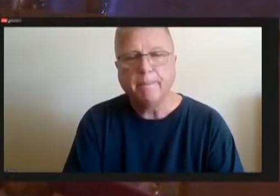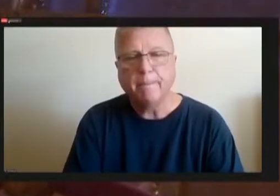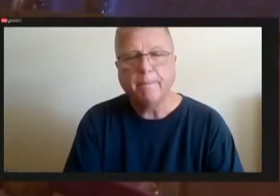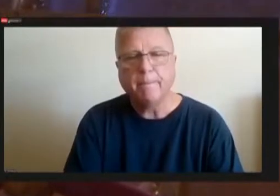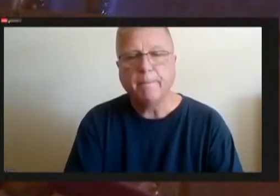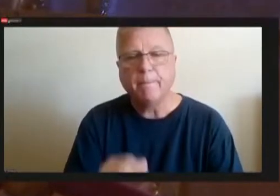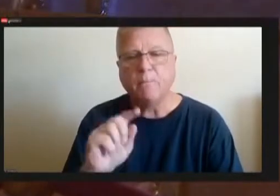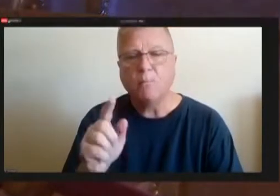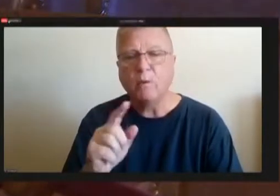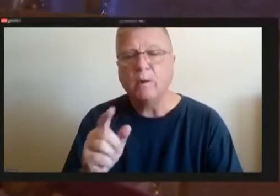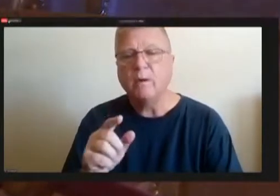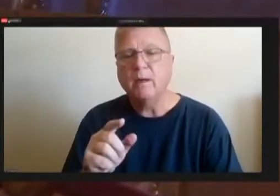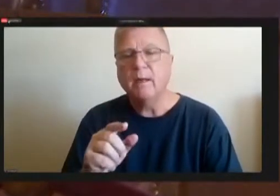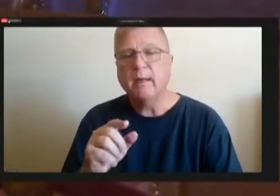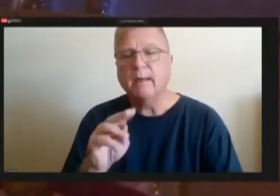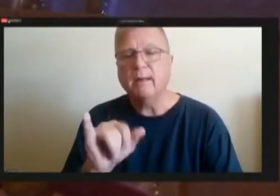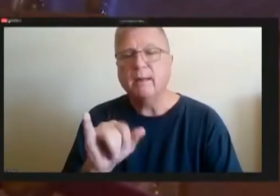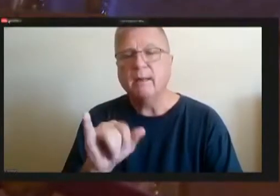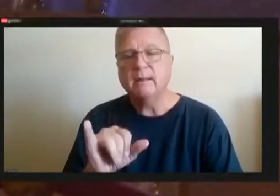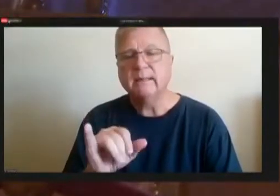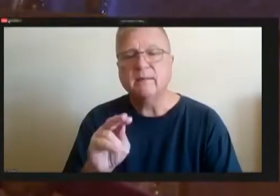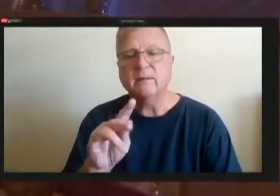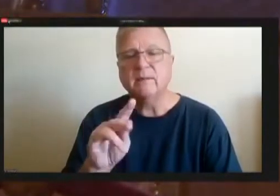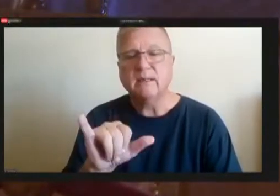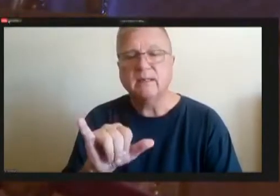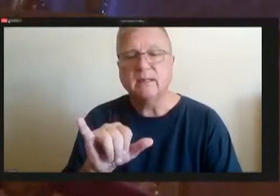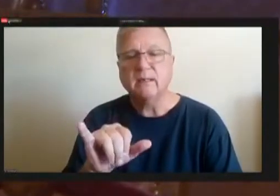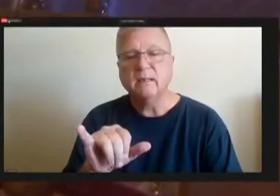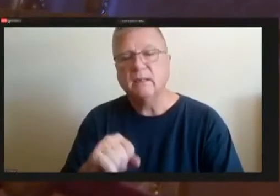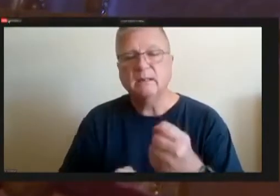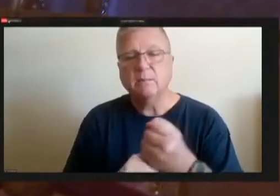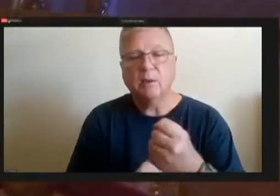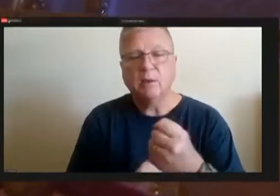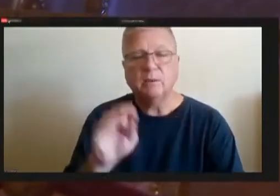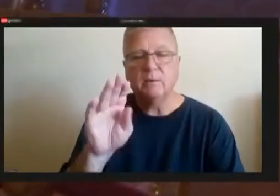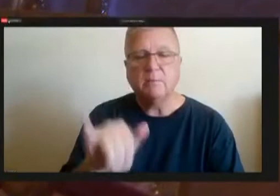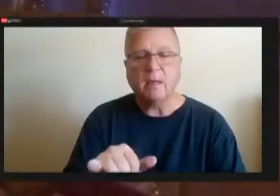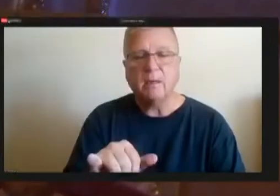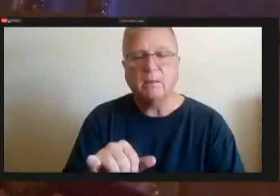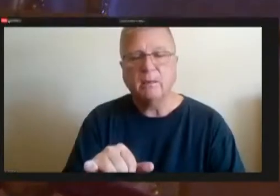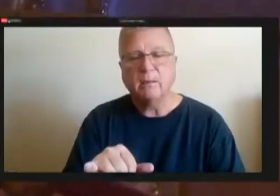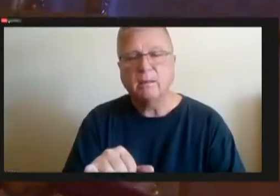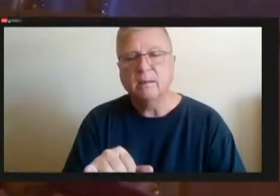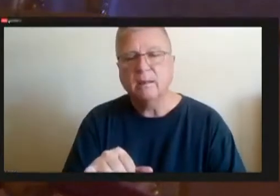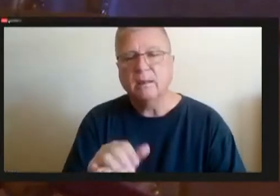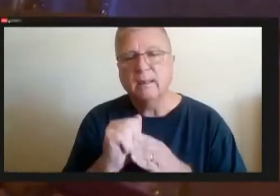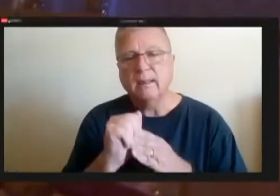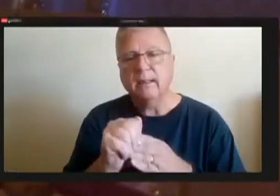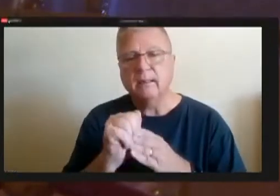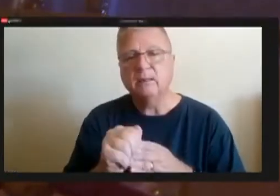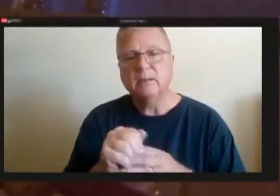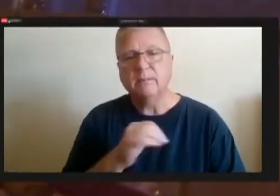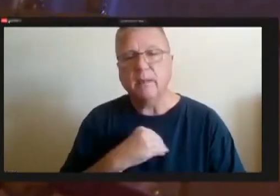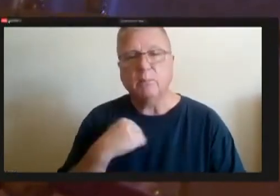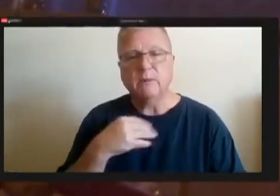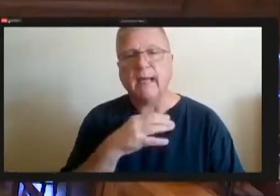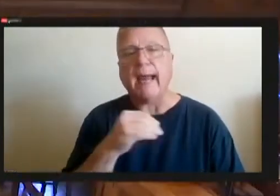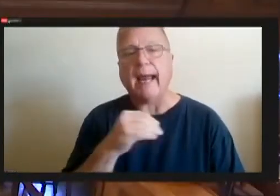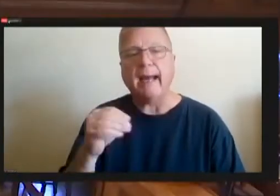This is sponsored by viewership numbers as well as Mr O'Connor, which is your brief discussion.